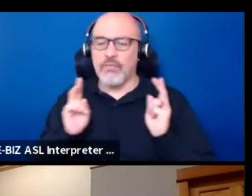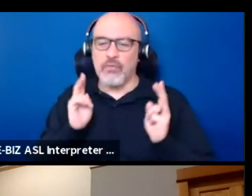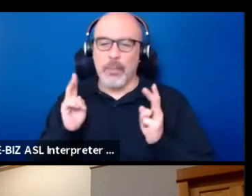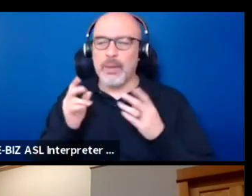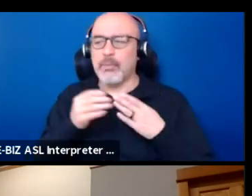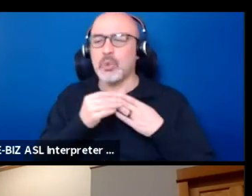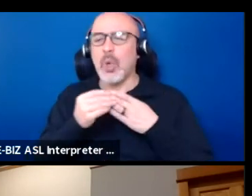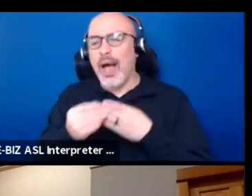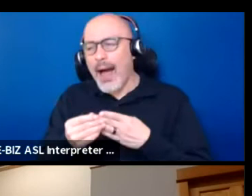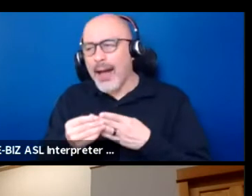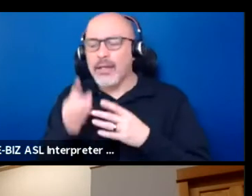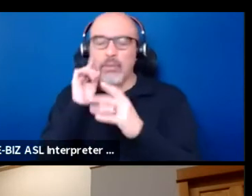and envision them themselves.